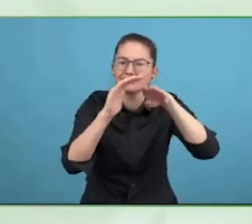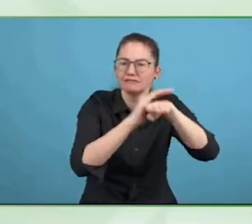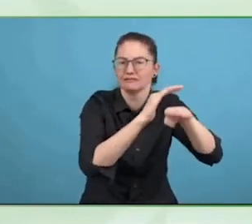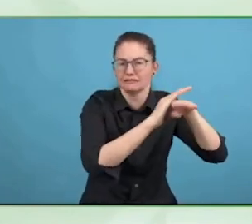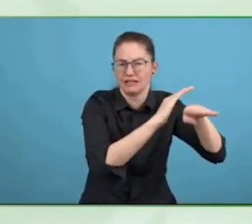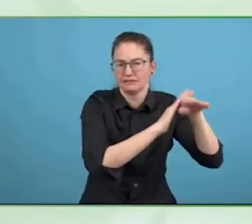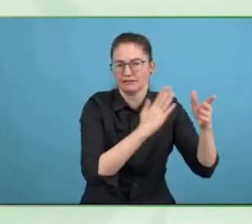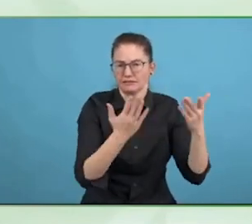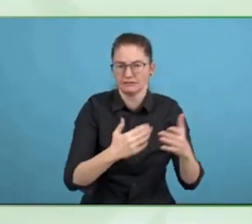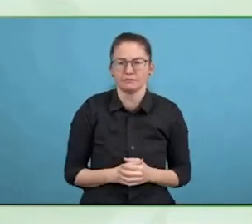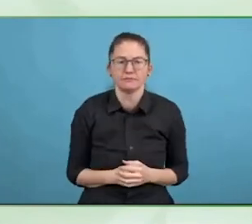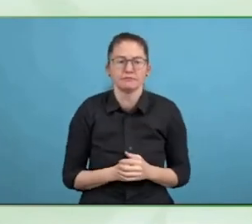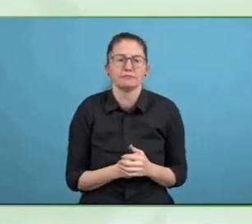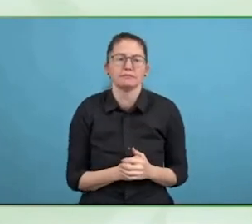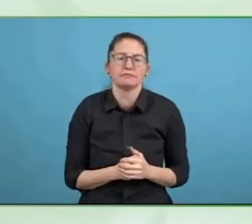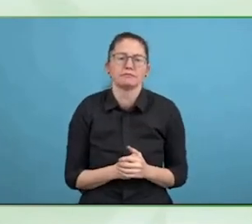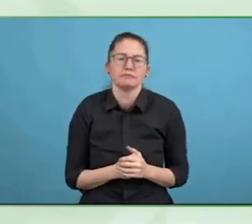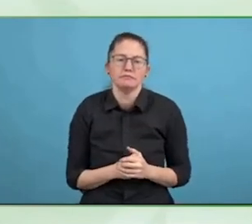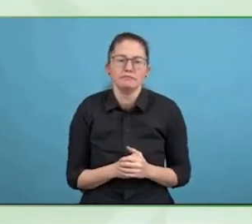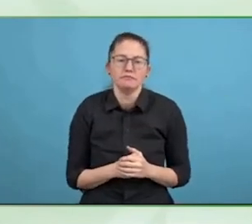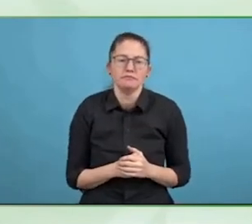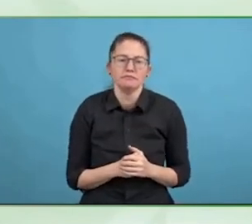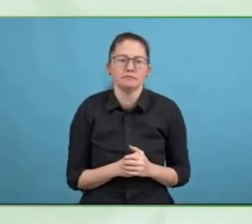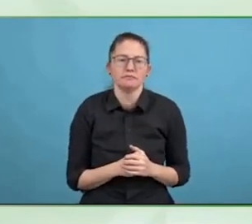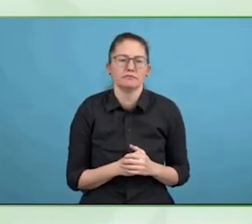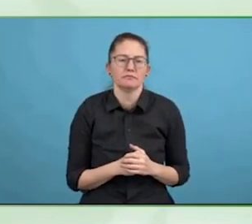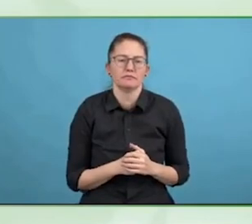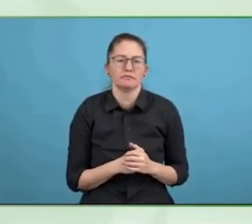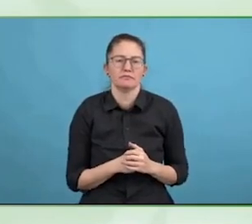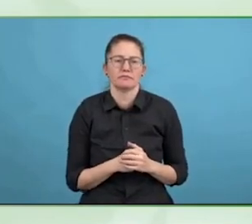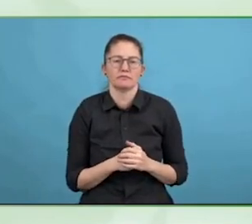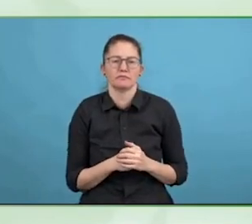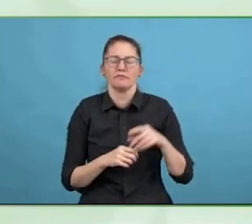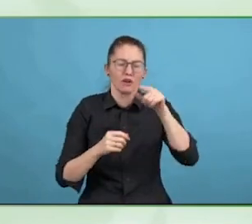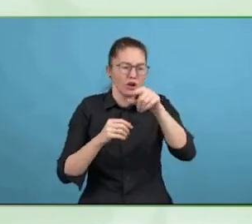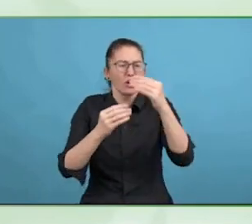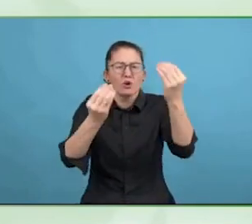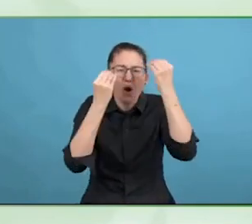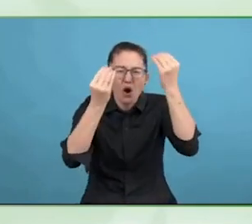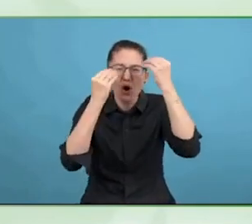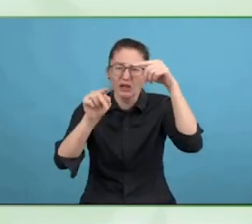with my comprehension and understanding that my processing of the information.